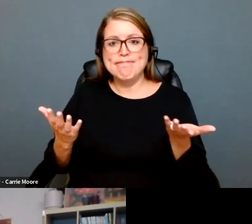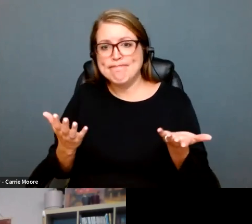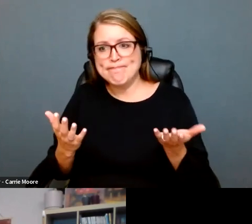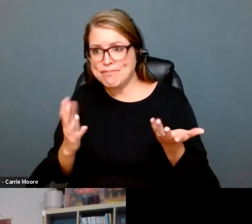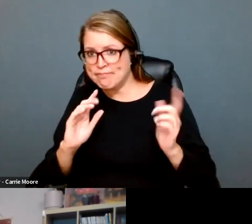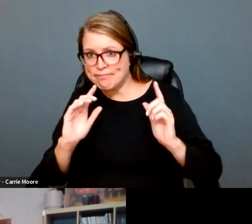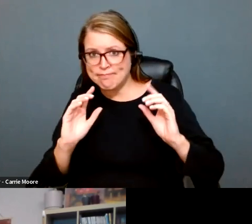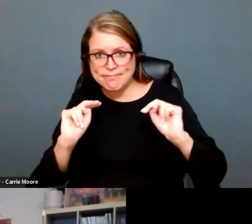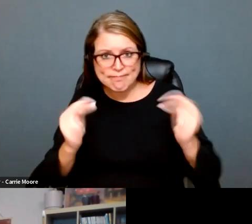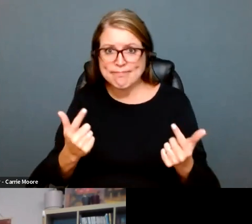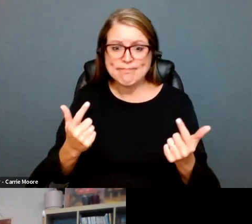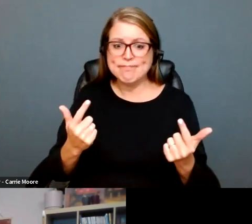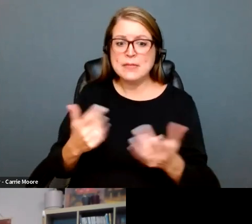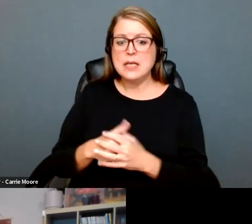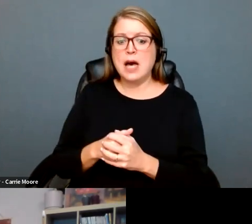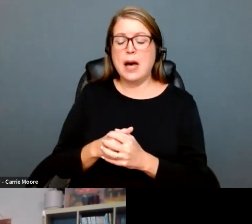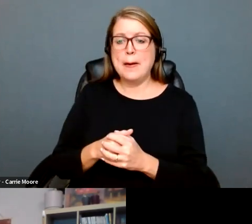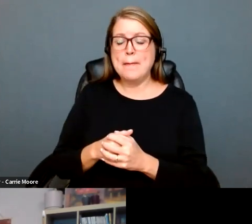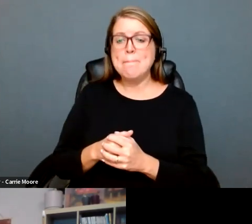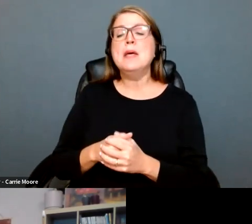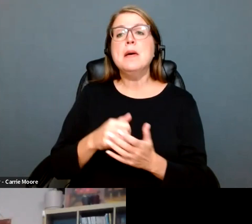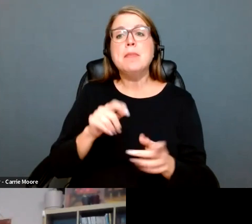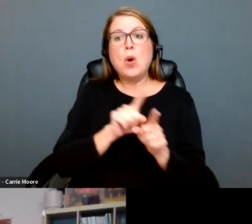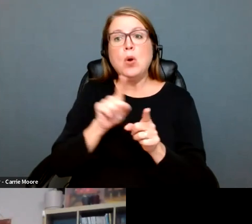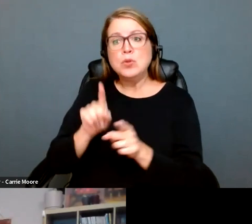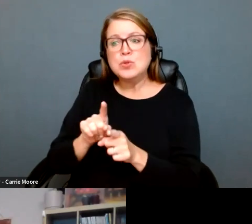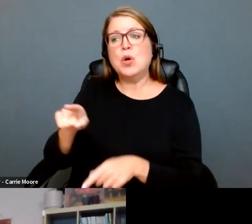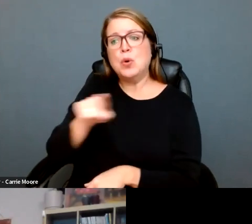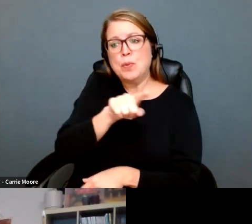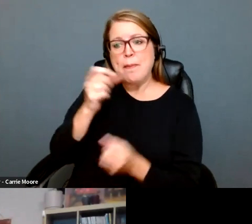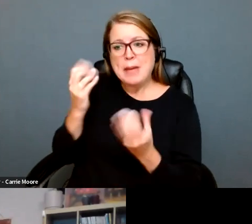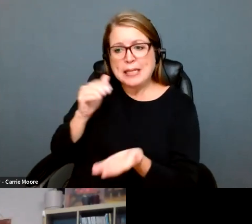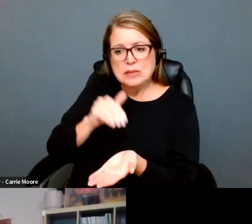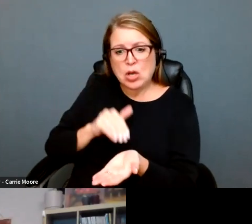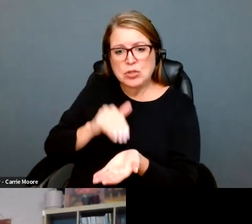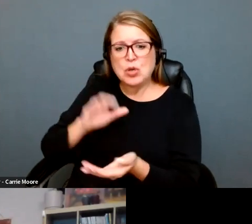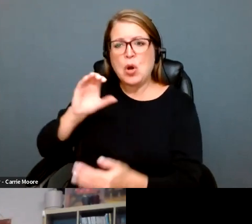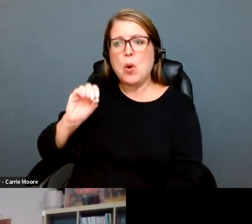are just not accessible here in Idaho.